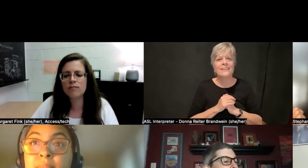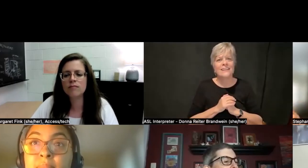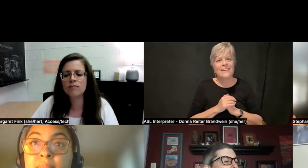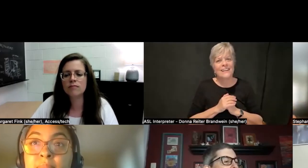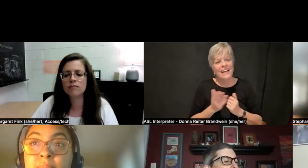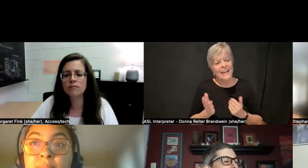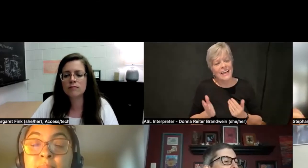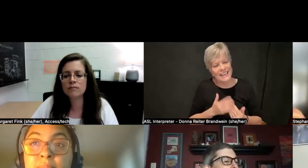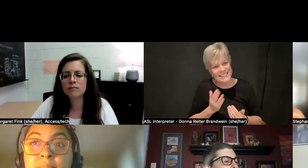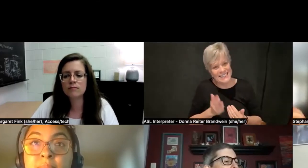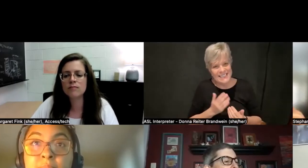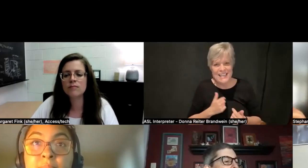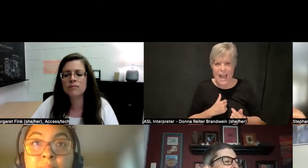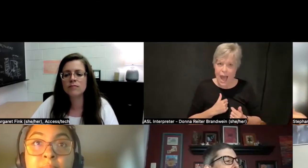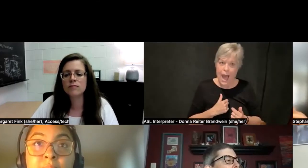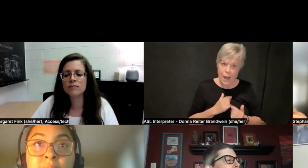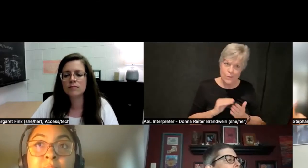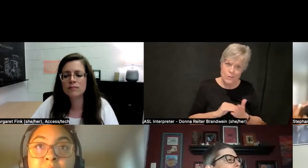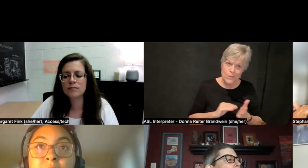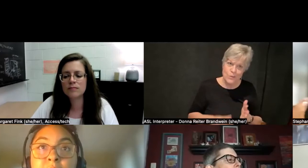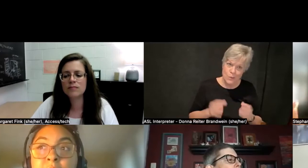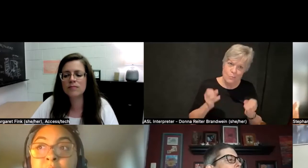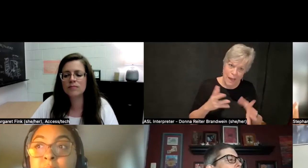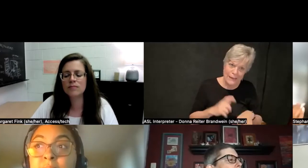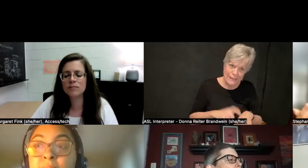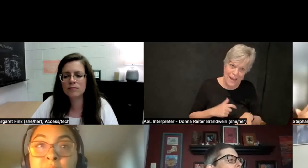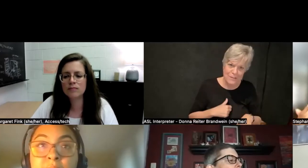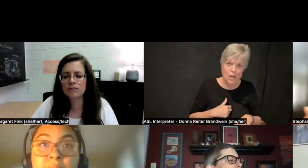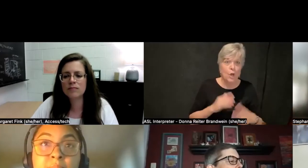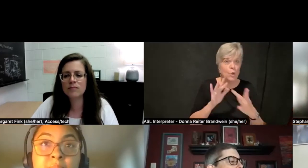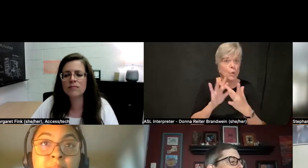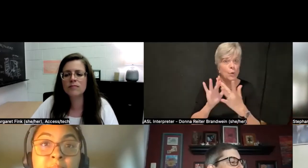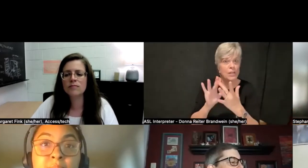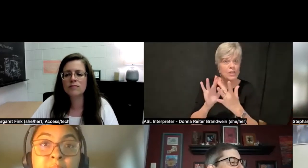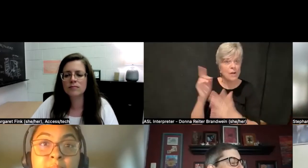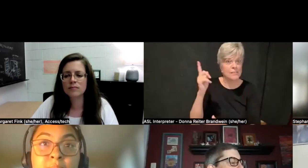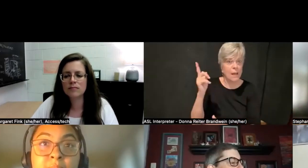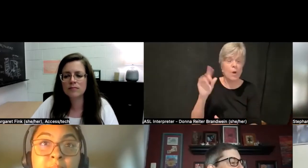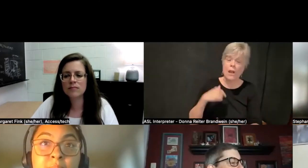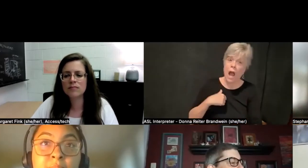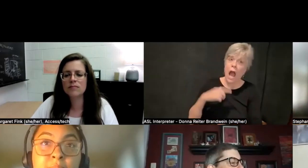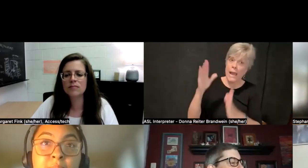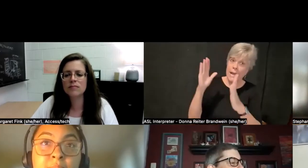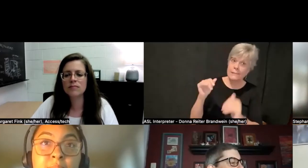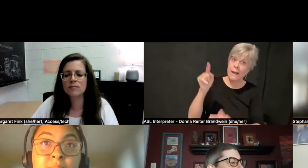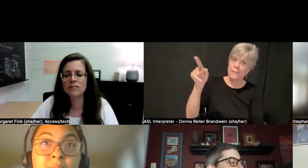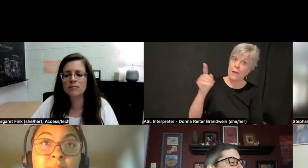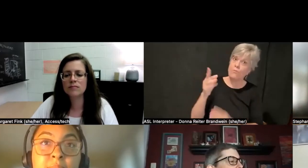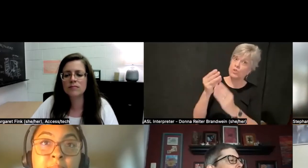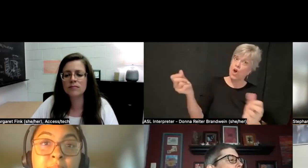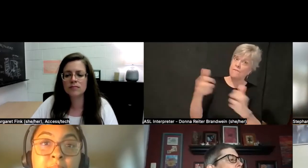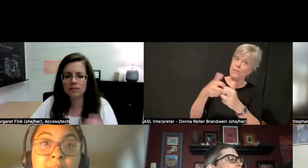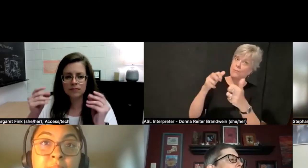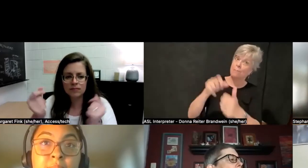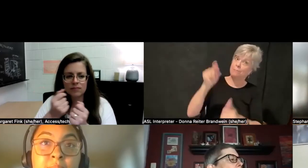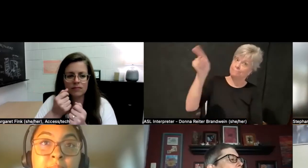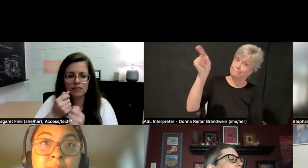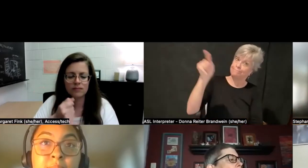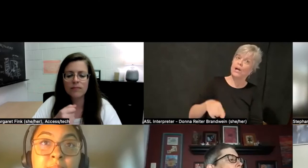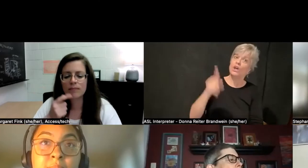I mean, I've been a student, right, many times. You reach out to someone with the expectation that they're gonna be the keeper of that information,